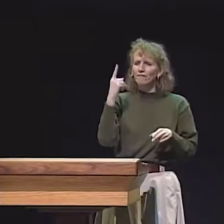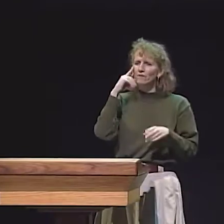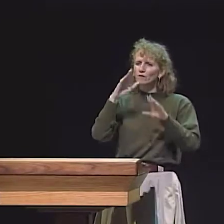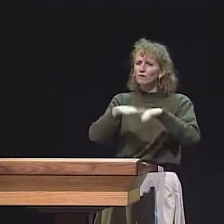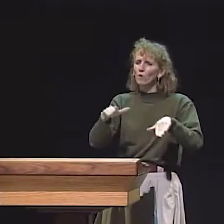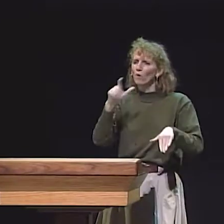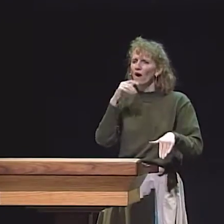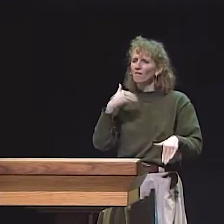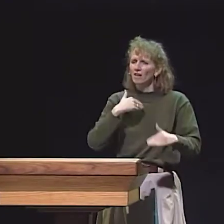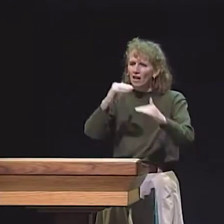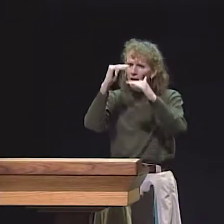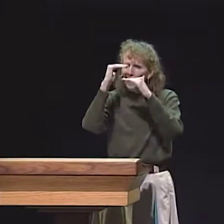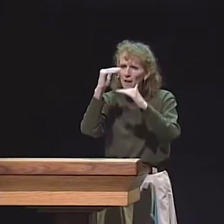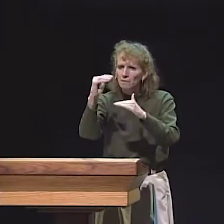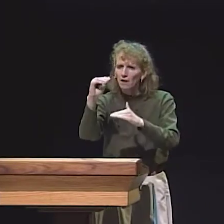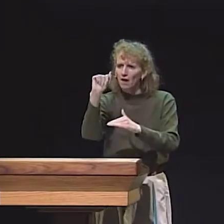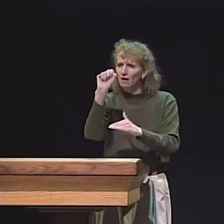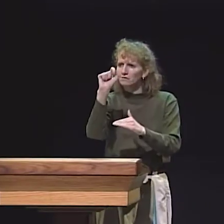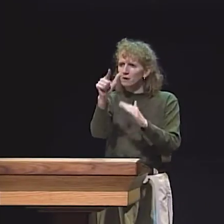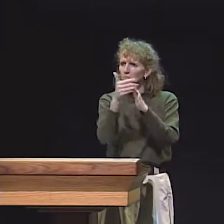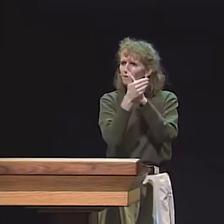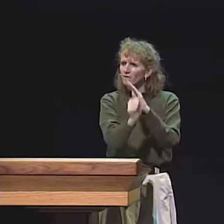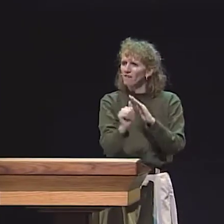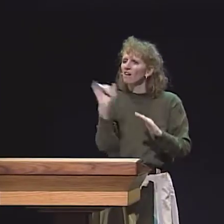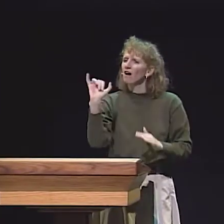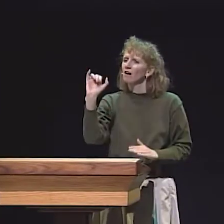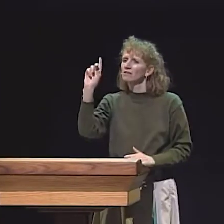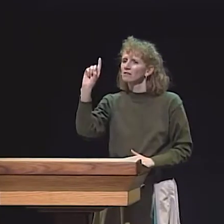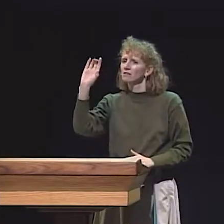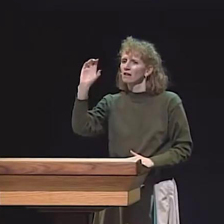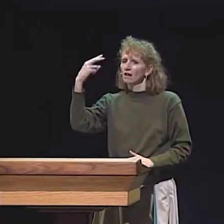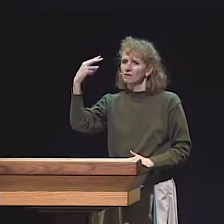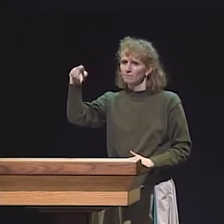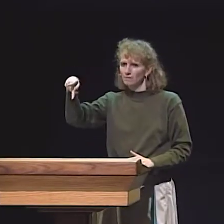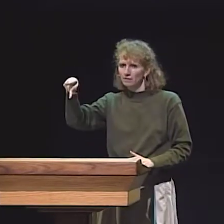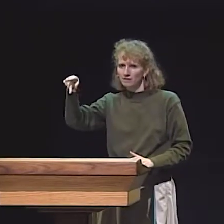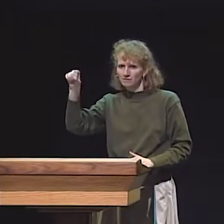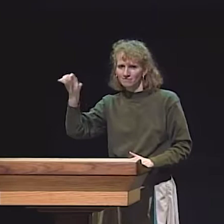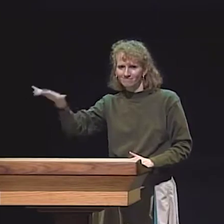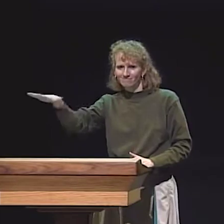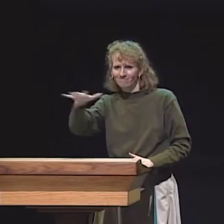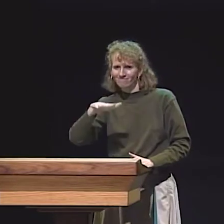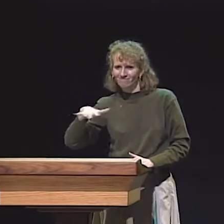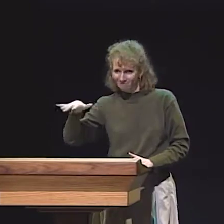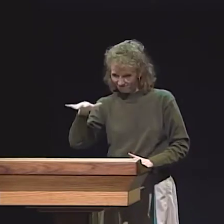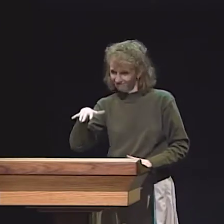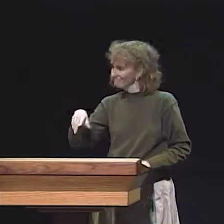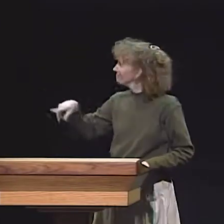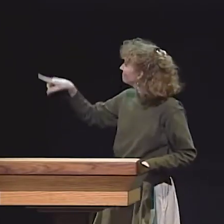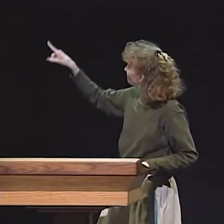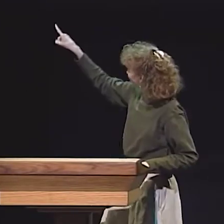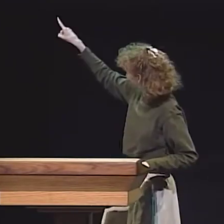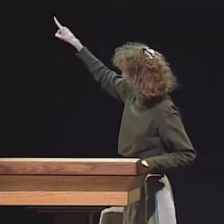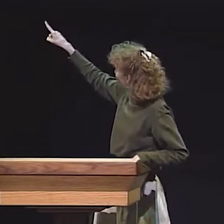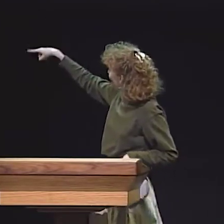THEY TEND TO BE VERY SHORT STORIES. THEY'RE VERY GOOD FOR CHILDREN WHO HAVE LIMITED ATTENTION SPAN OR LIMITED ASL PROFICIENCY.